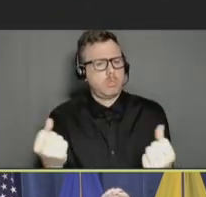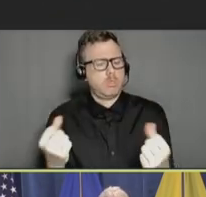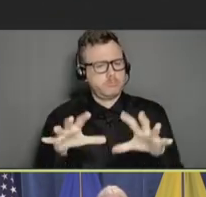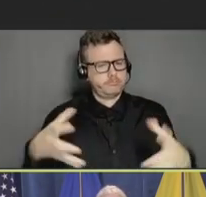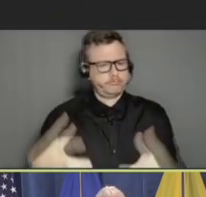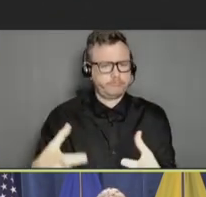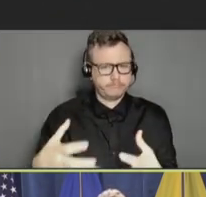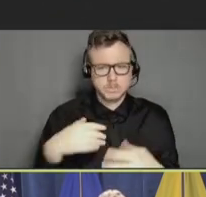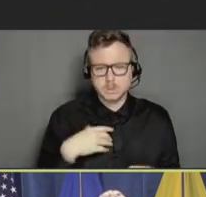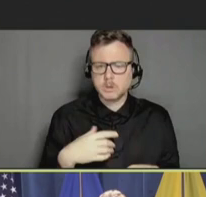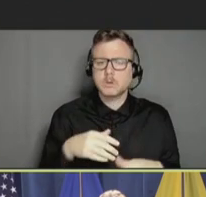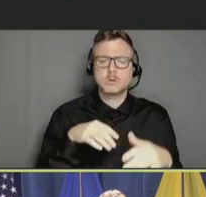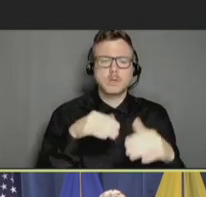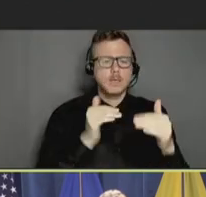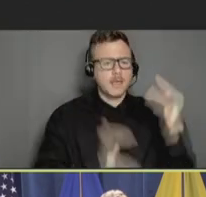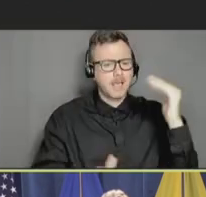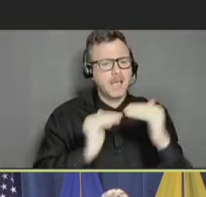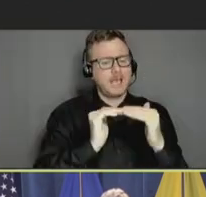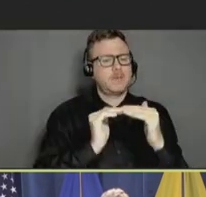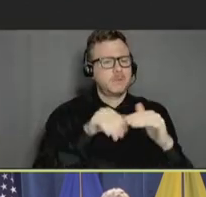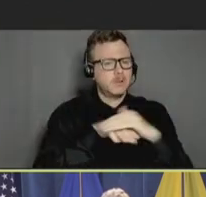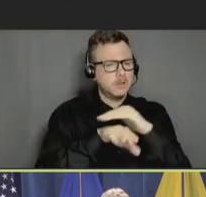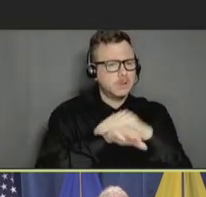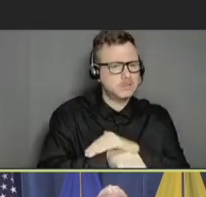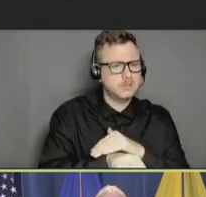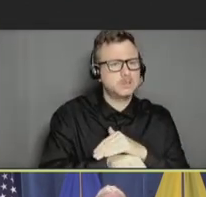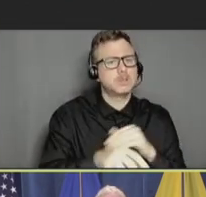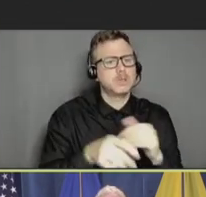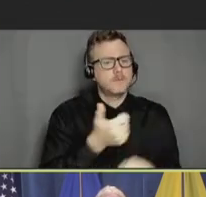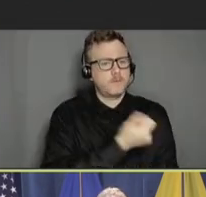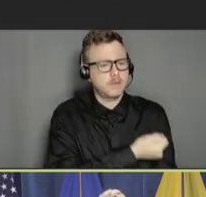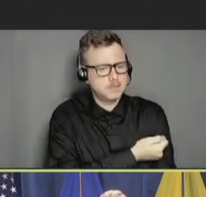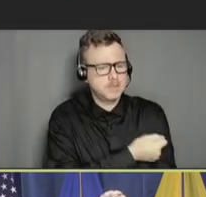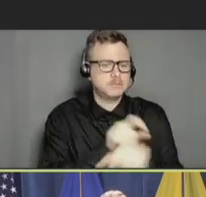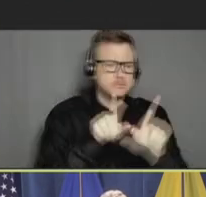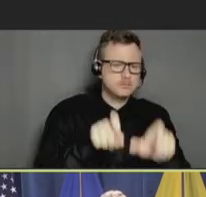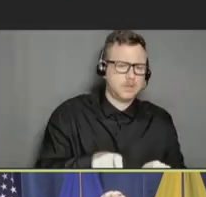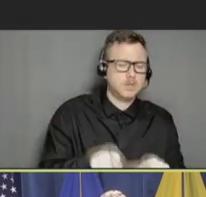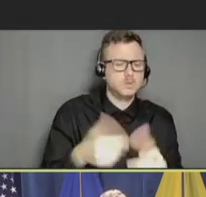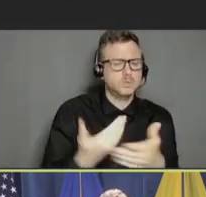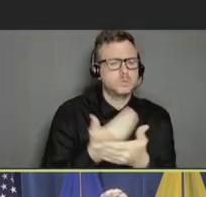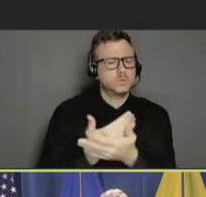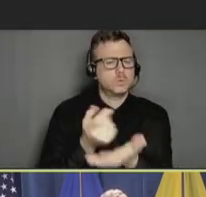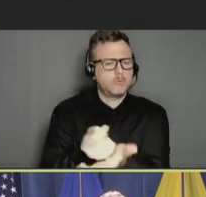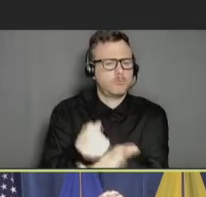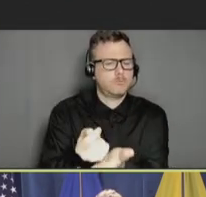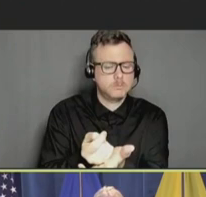to vaccines, tests, and new treatments and encouraging those at risk to act even faced